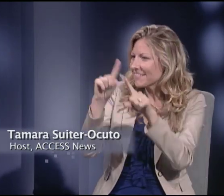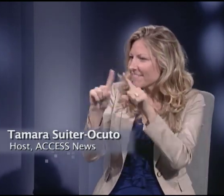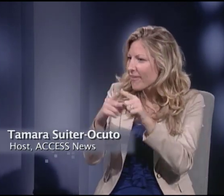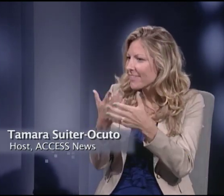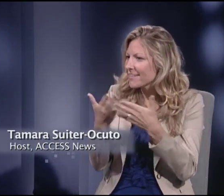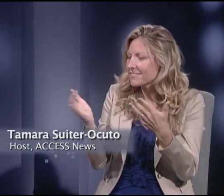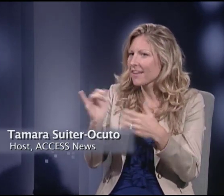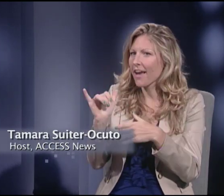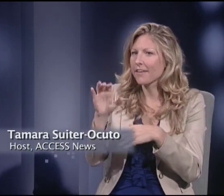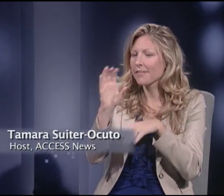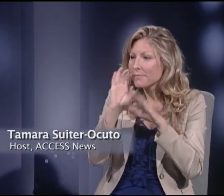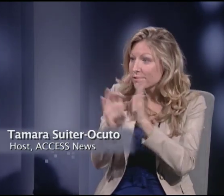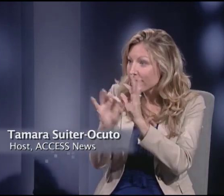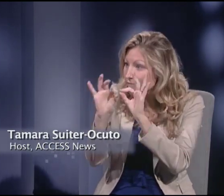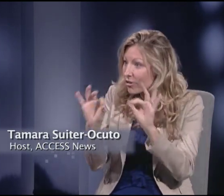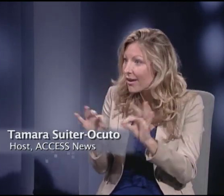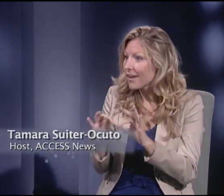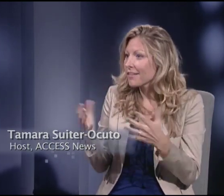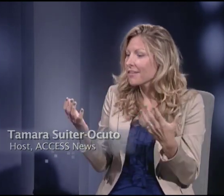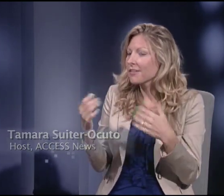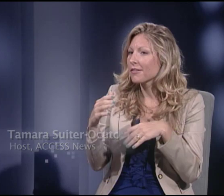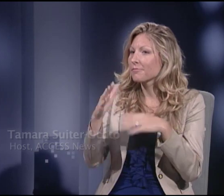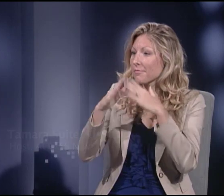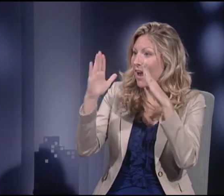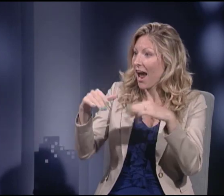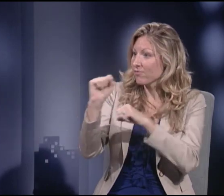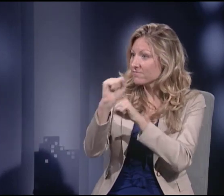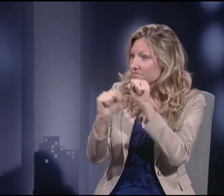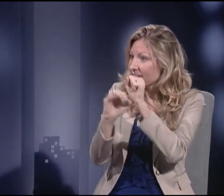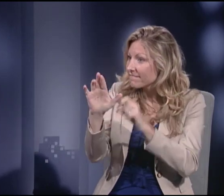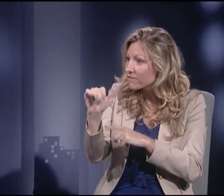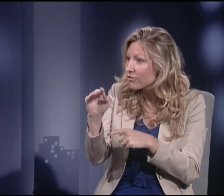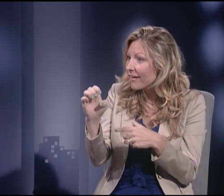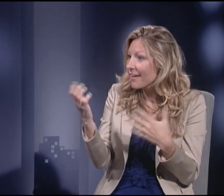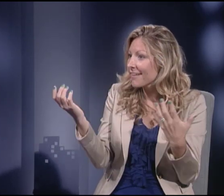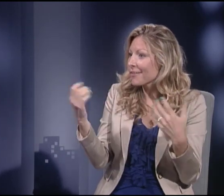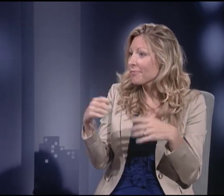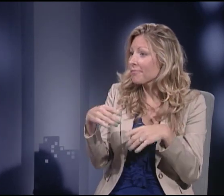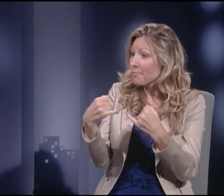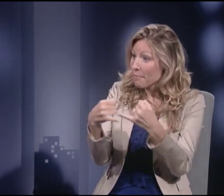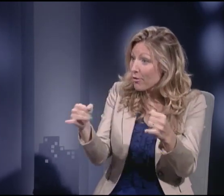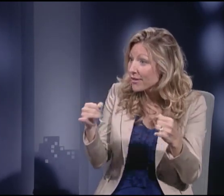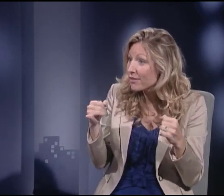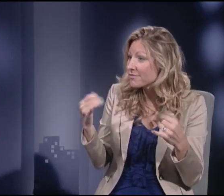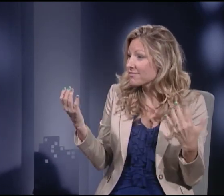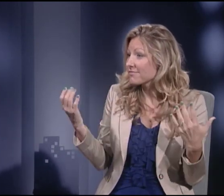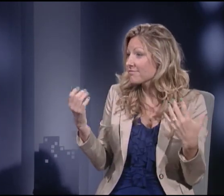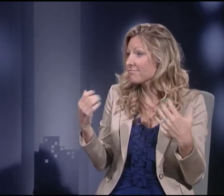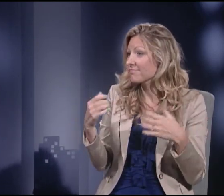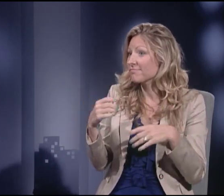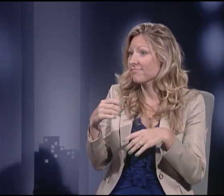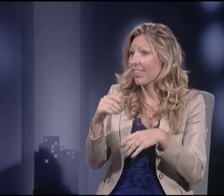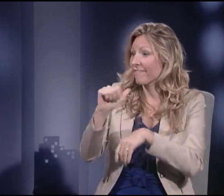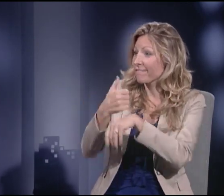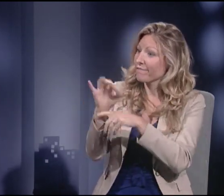it makes me think of a lot of different things: a picture frame, a frame of a house, boundaries,